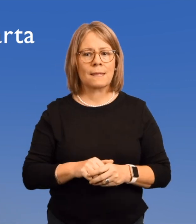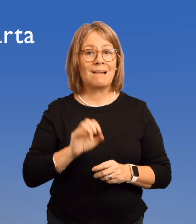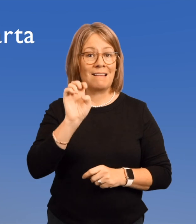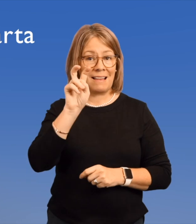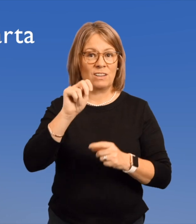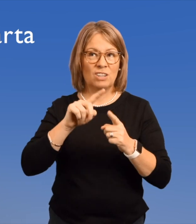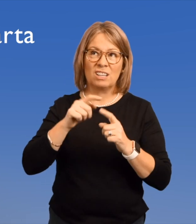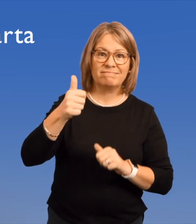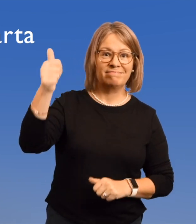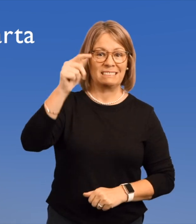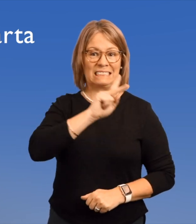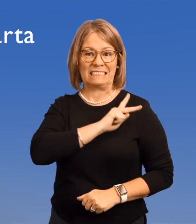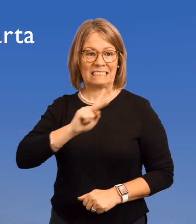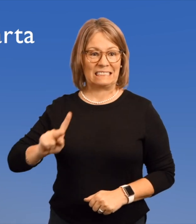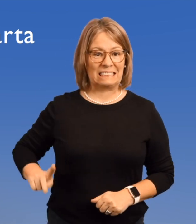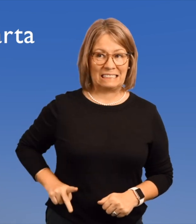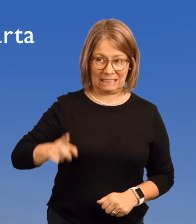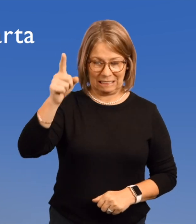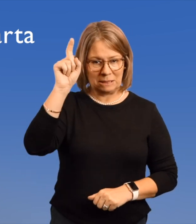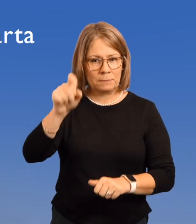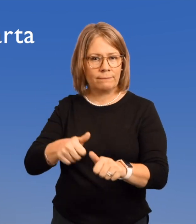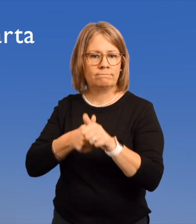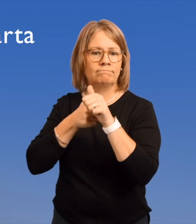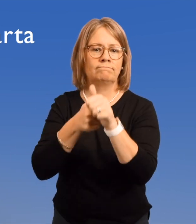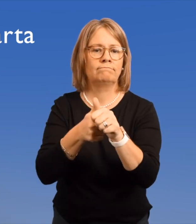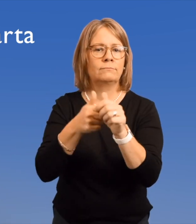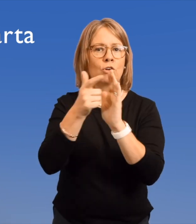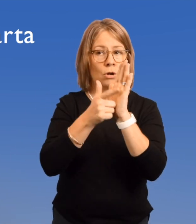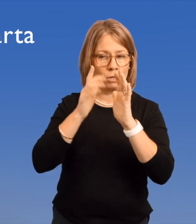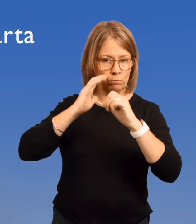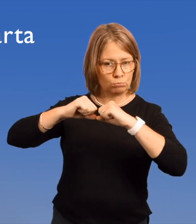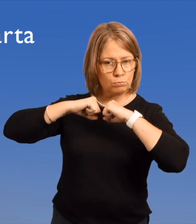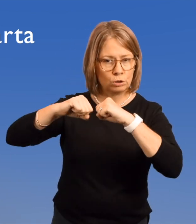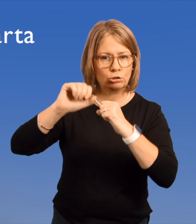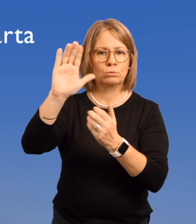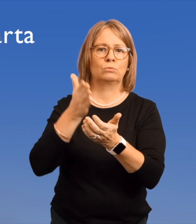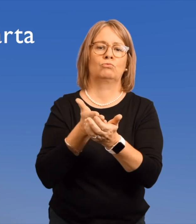This document even applied to the King, who was also obliged to adhere